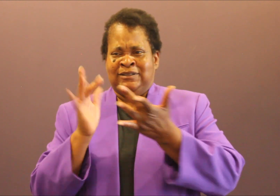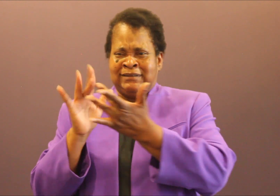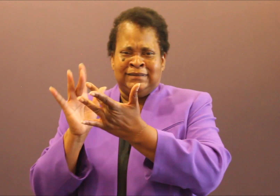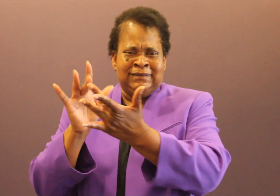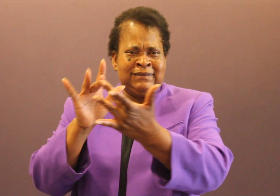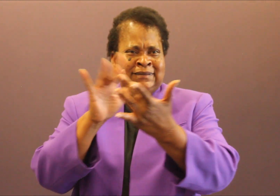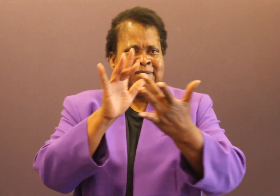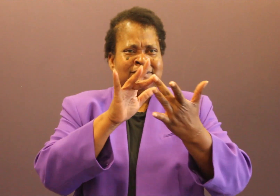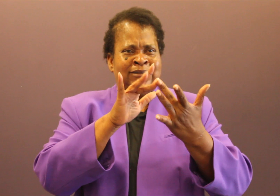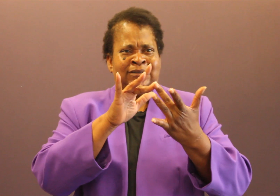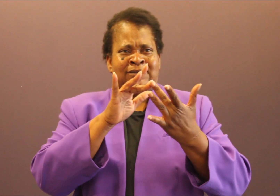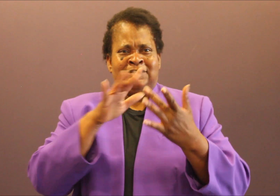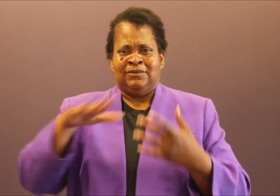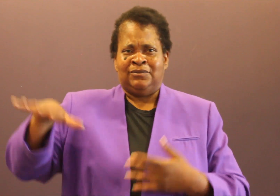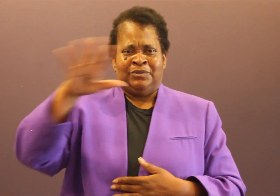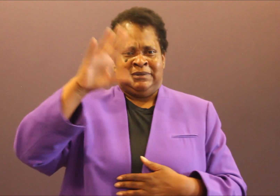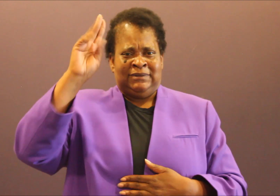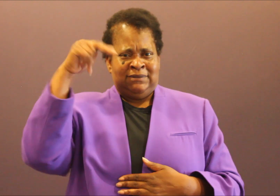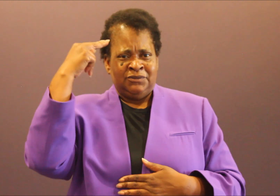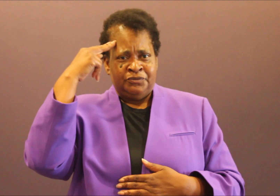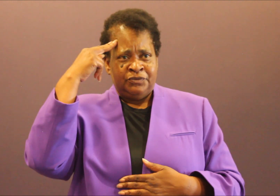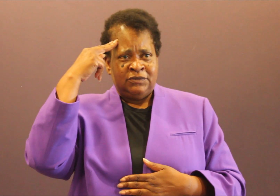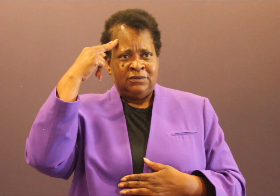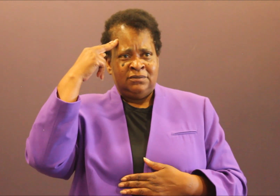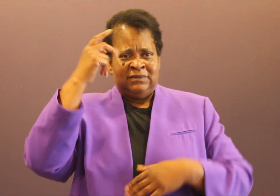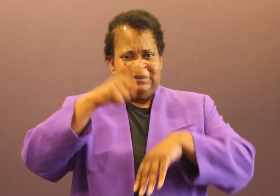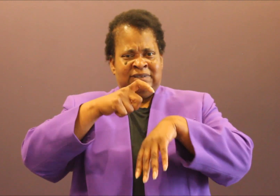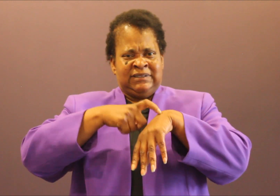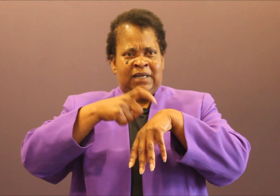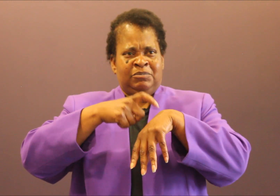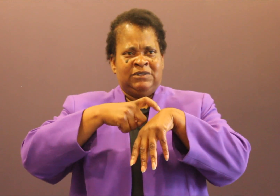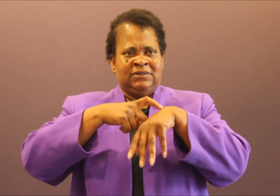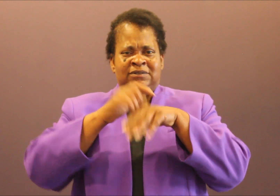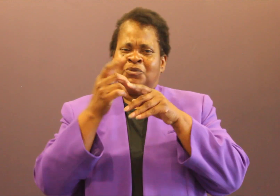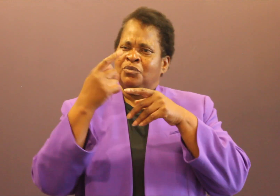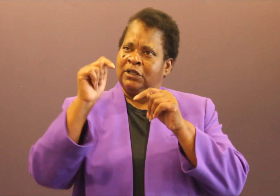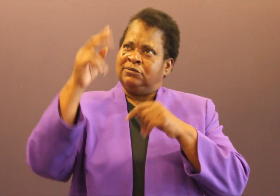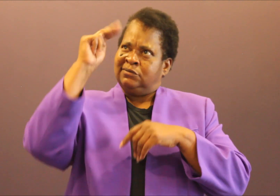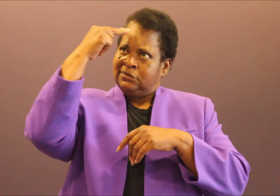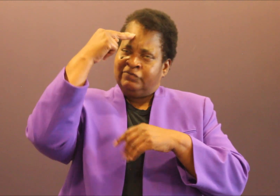have not gone away, but we act like our heads are in the sand to where my